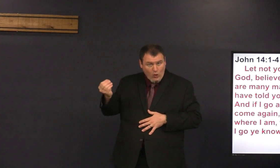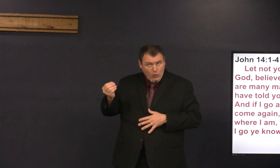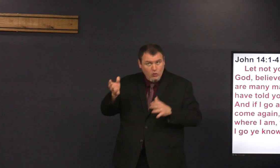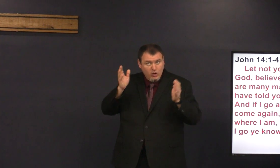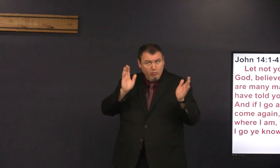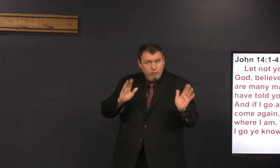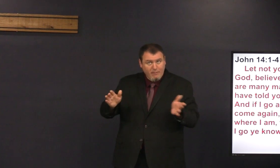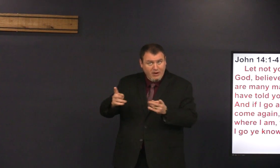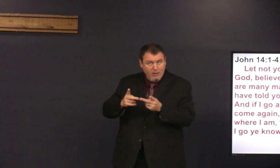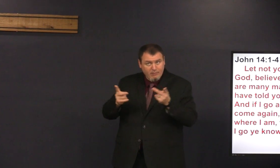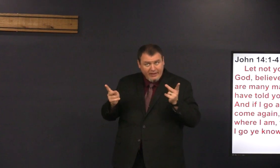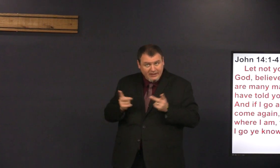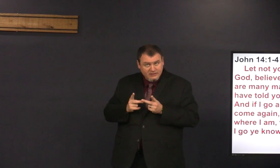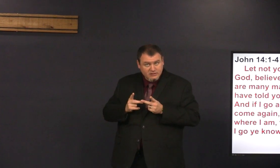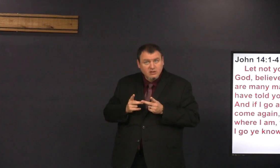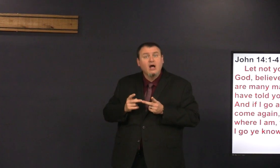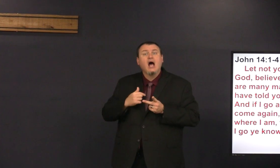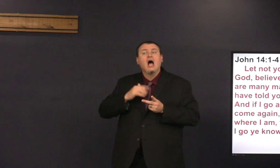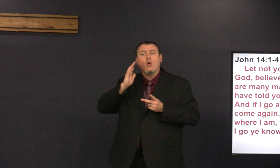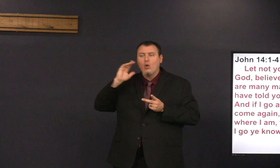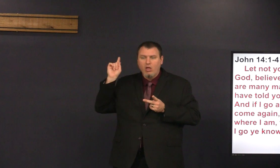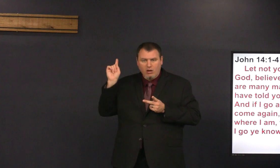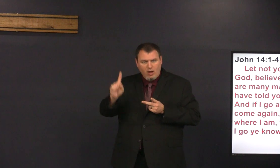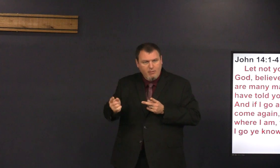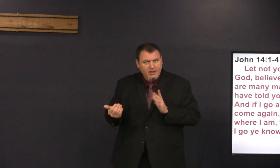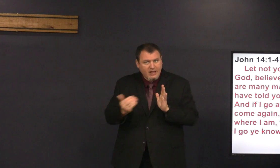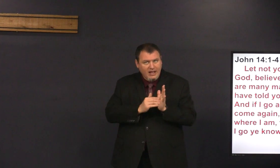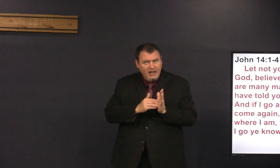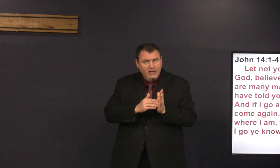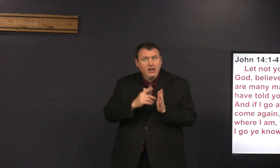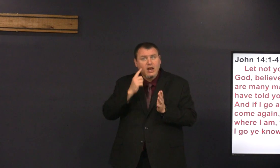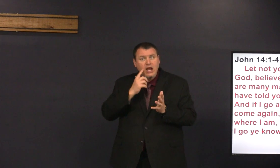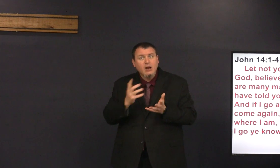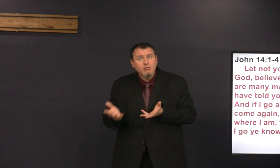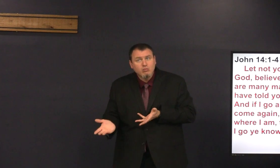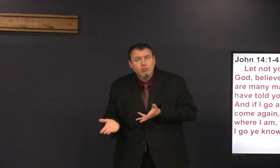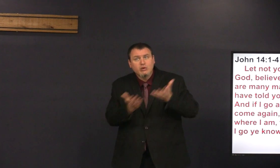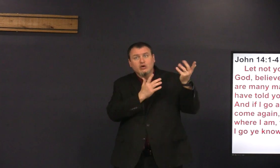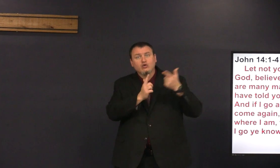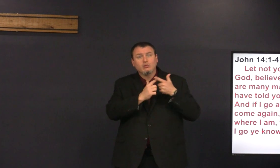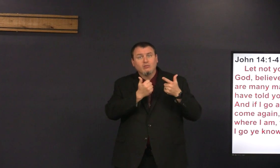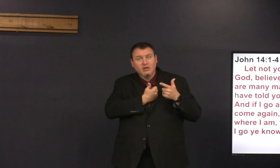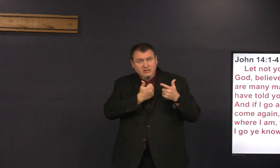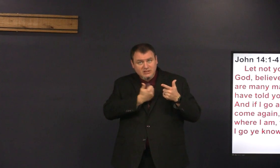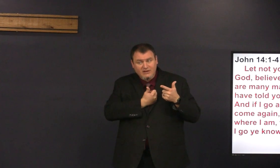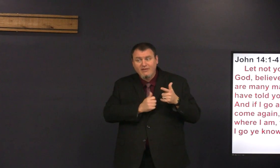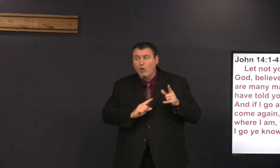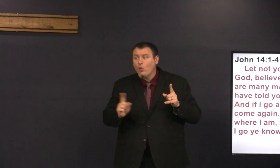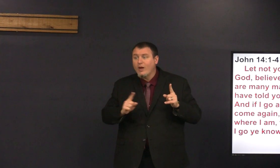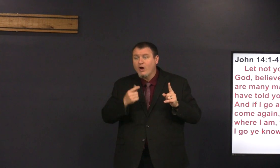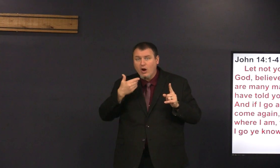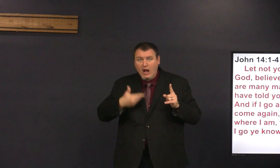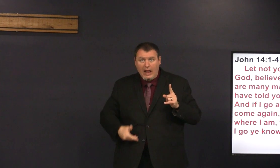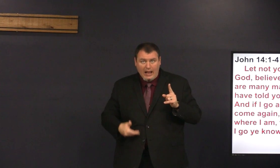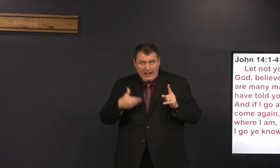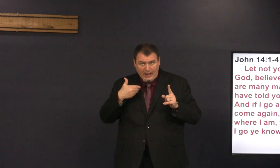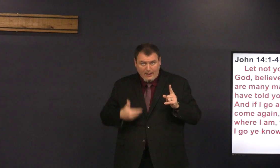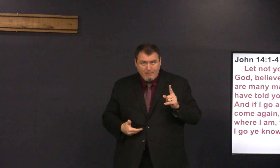and if I go and prepare a place for you I will come again and receive you unto myself